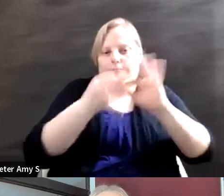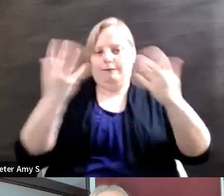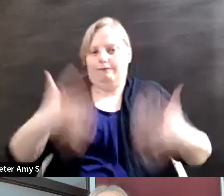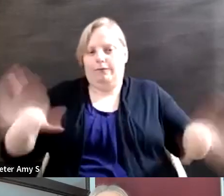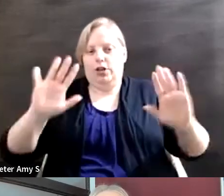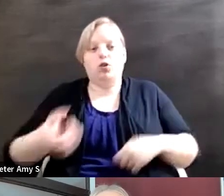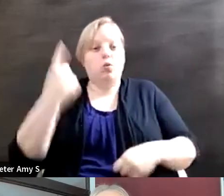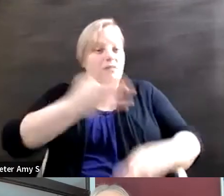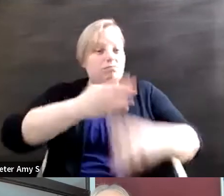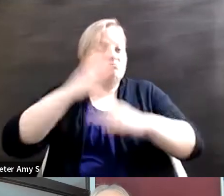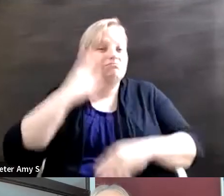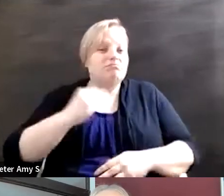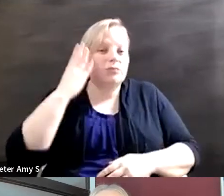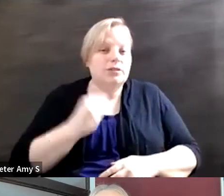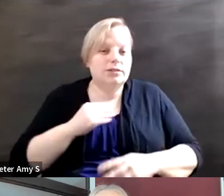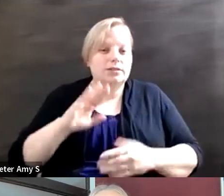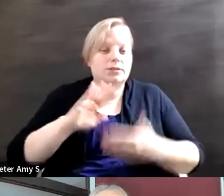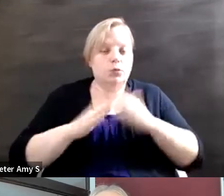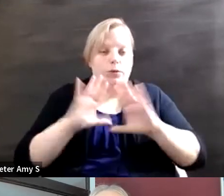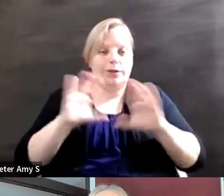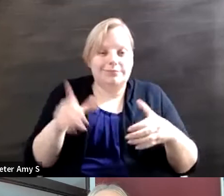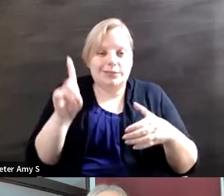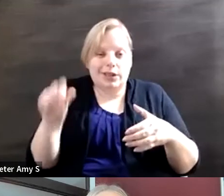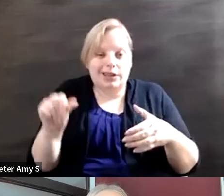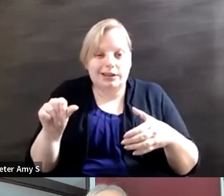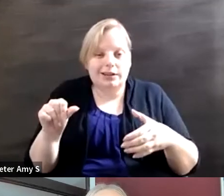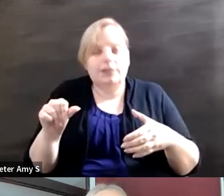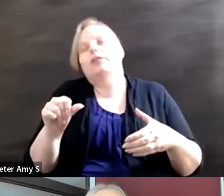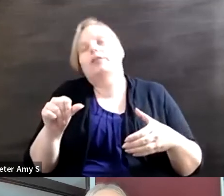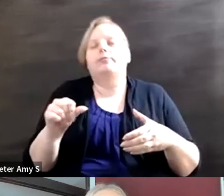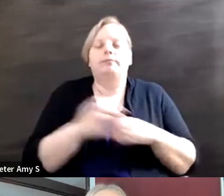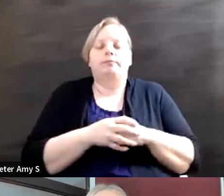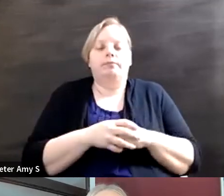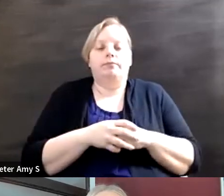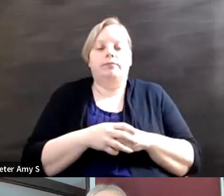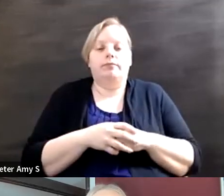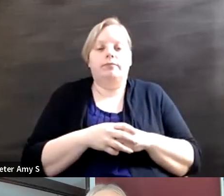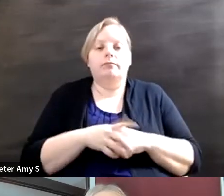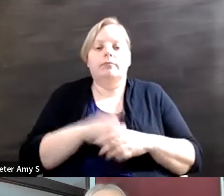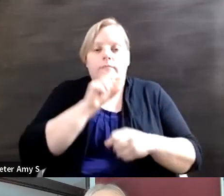community for many isn't the--I mean yes it is getting your physical body in the door because